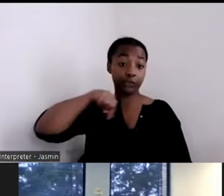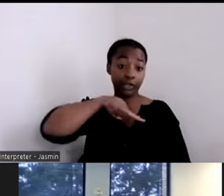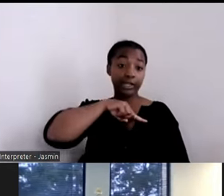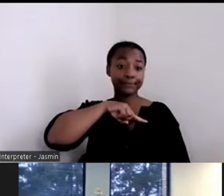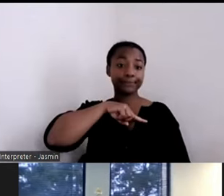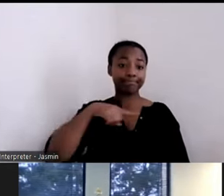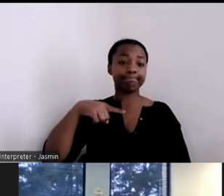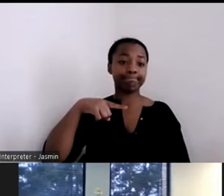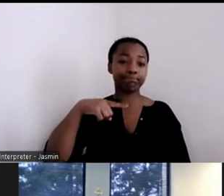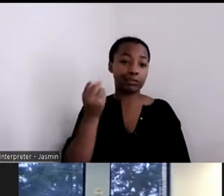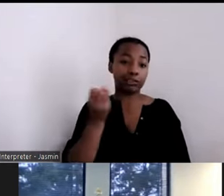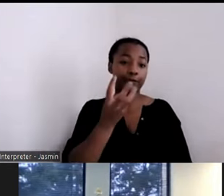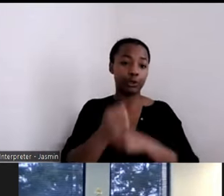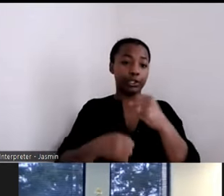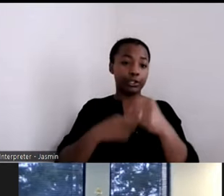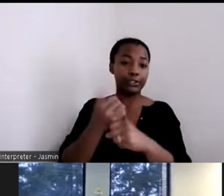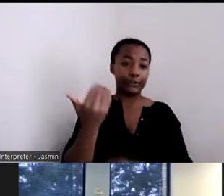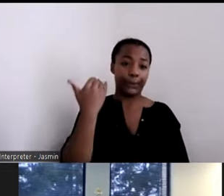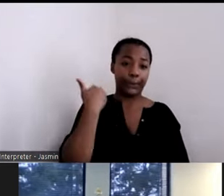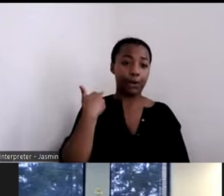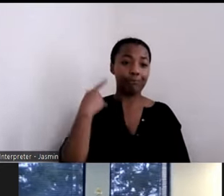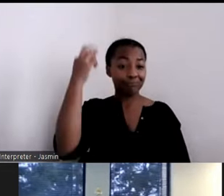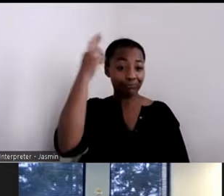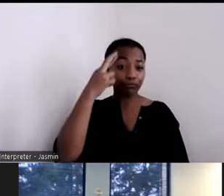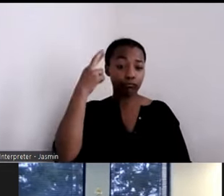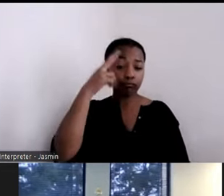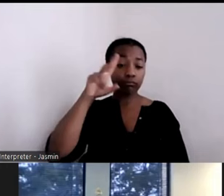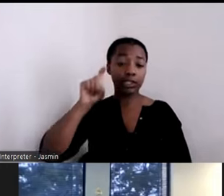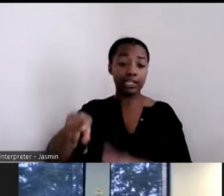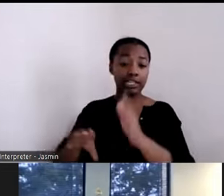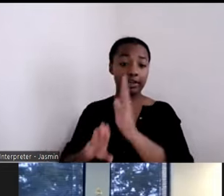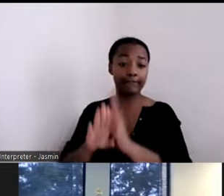we would have to develop our own strategies to create access to inventory. And